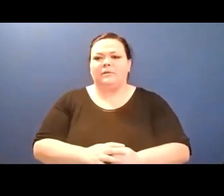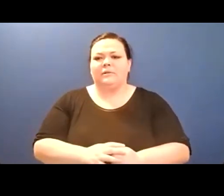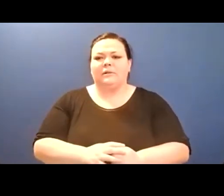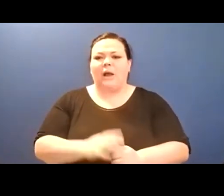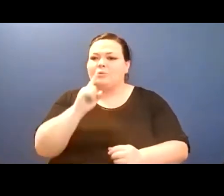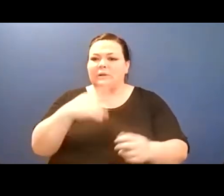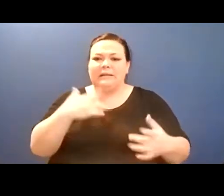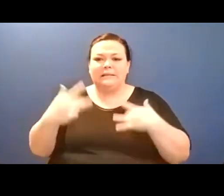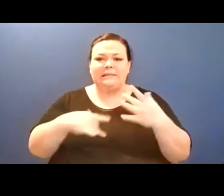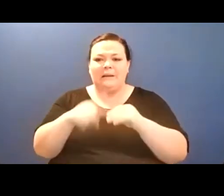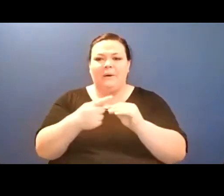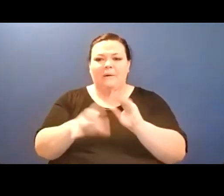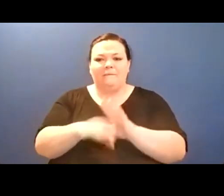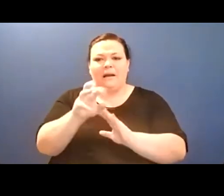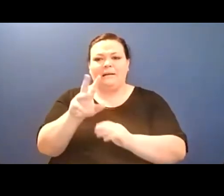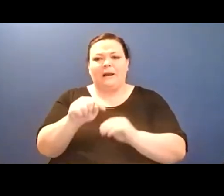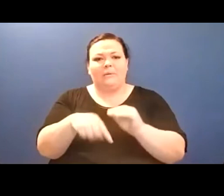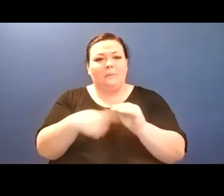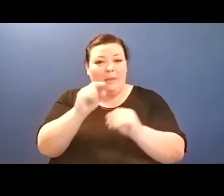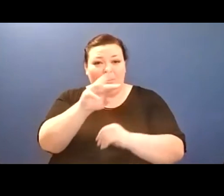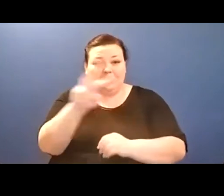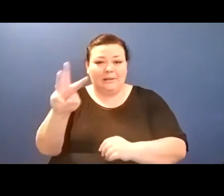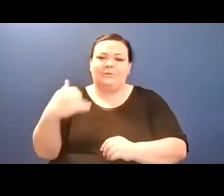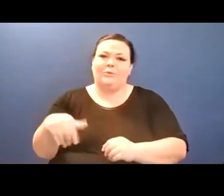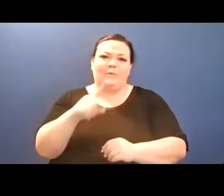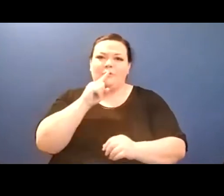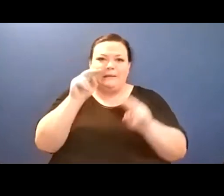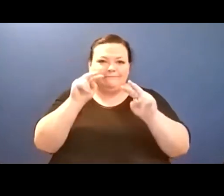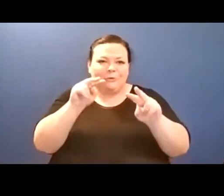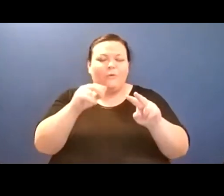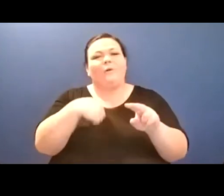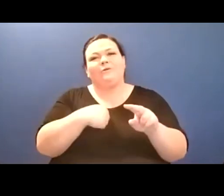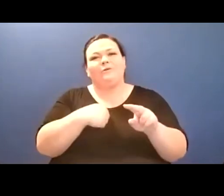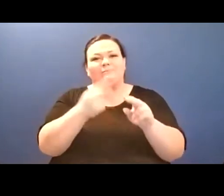the resistant our lady the lotus our lady the diarist / she who creates occasion to